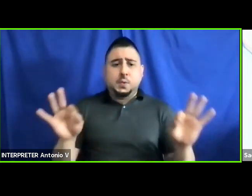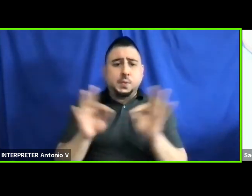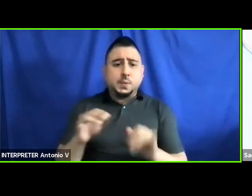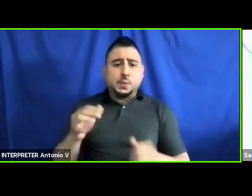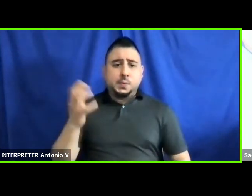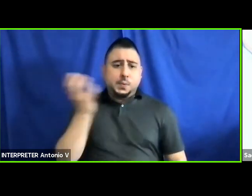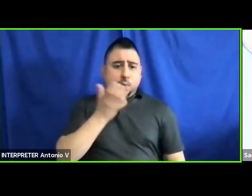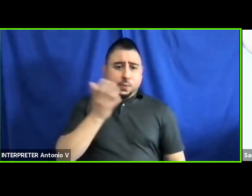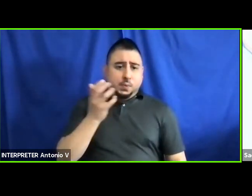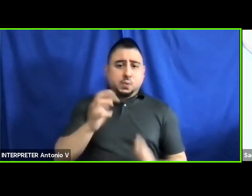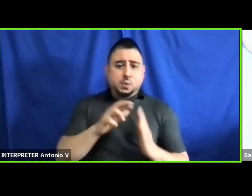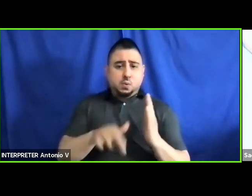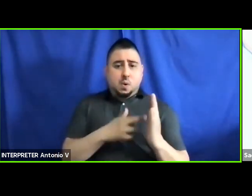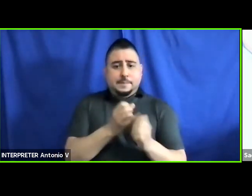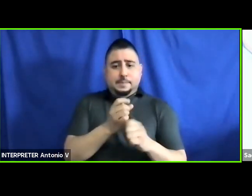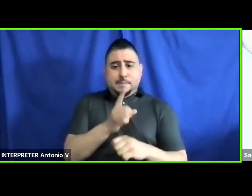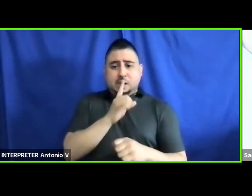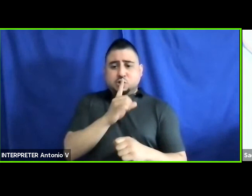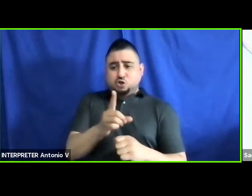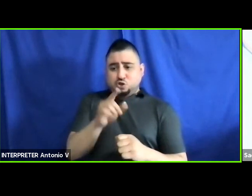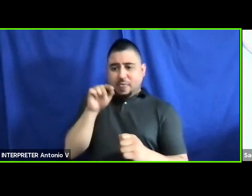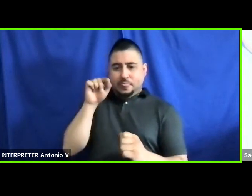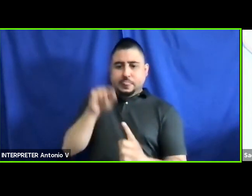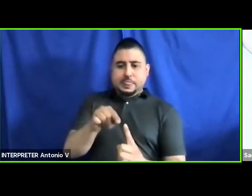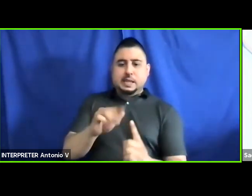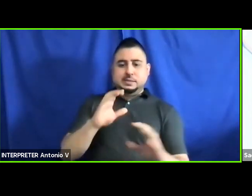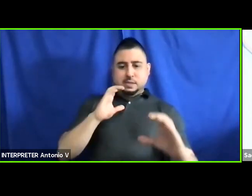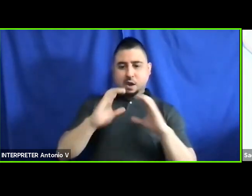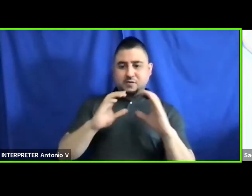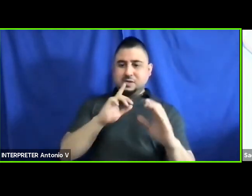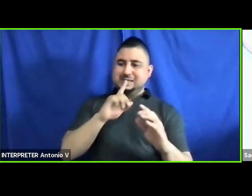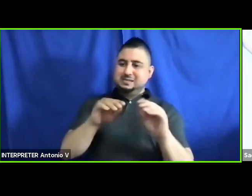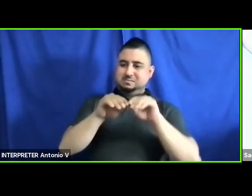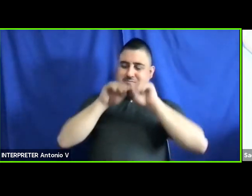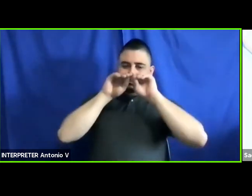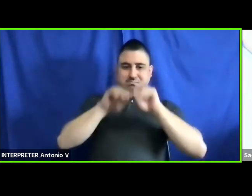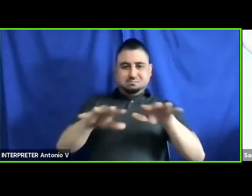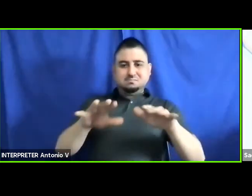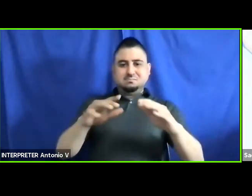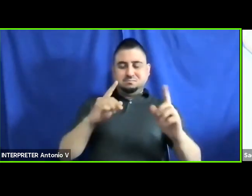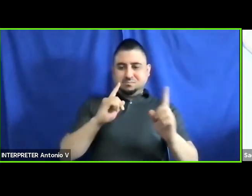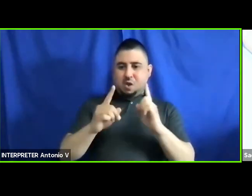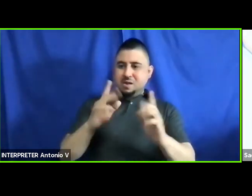can ensure this conversation gets the -- gets the attention it needs.